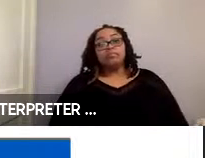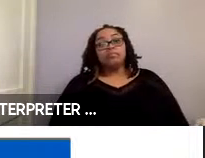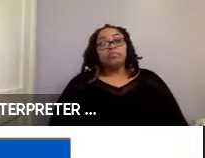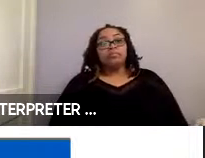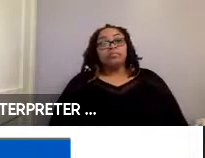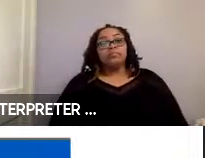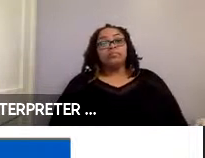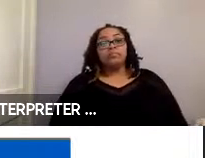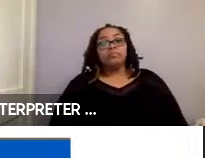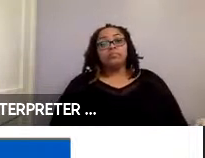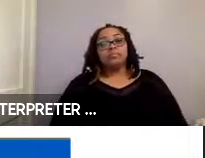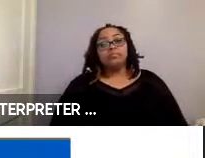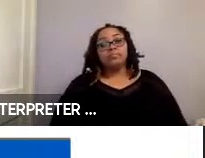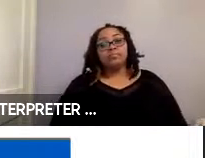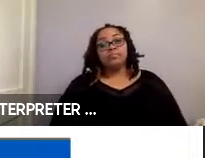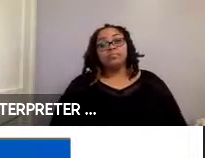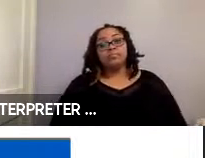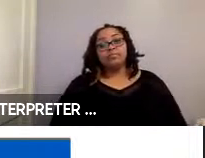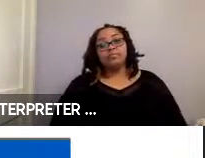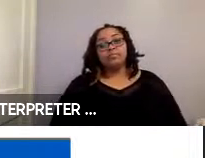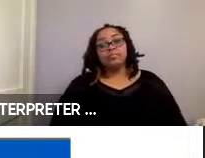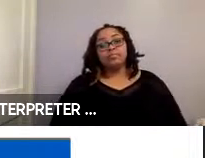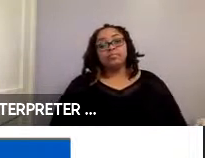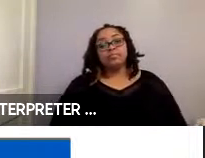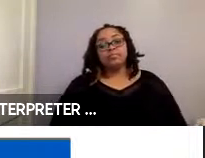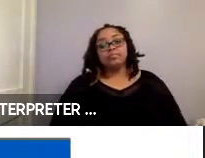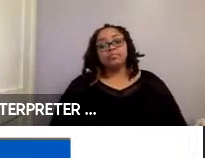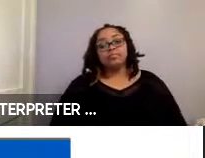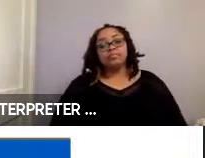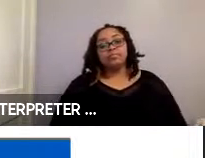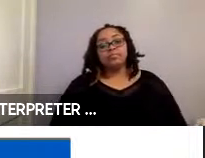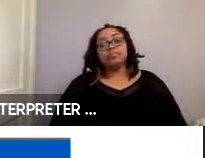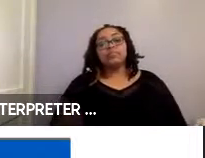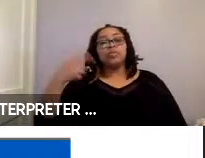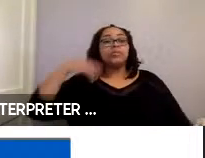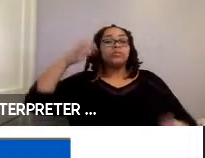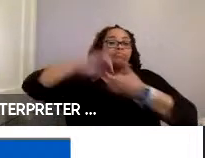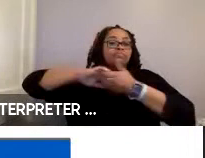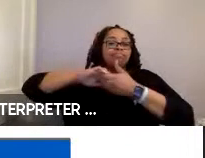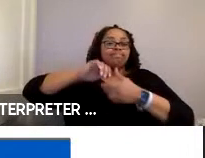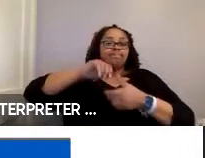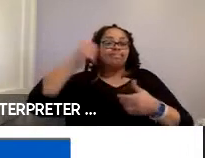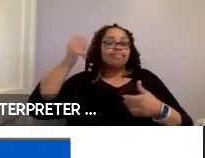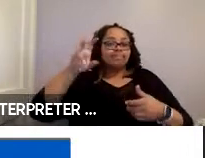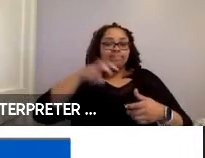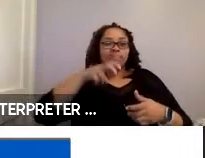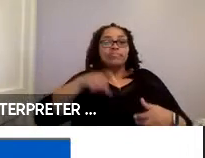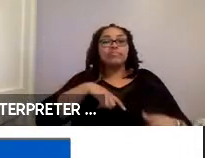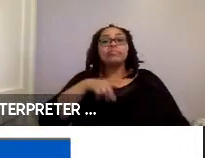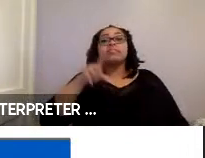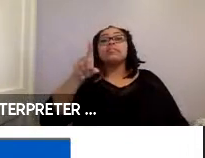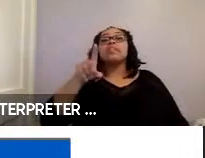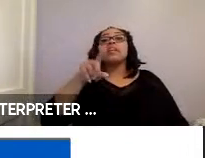you. So, we collaborated with our local transit agency, the Niagara Frontier Transfer Station